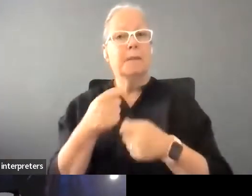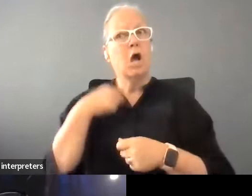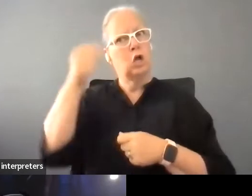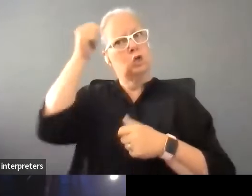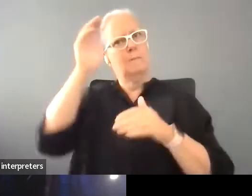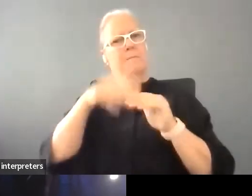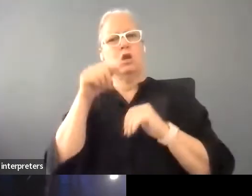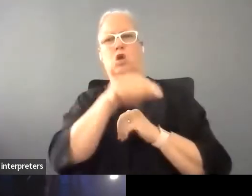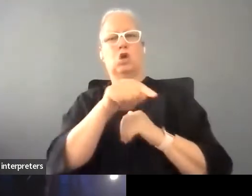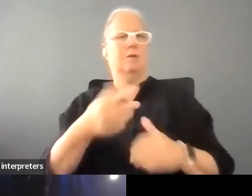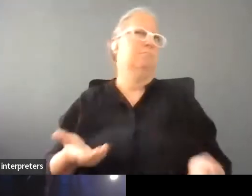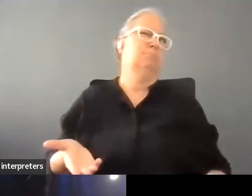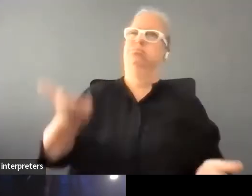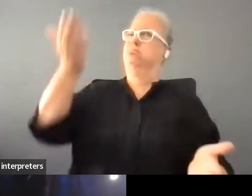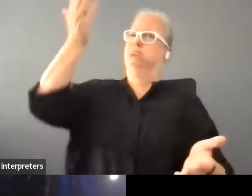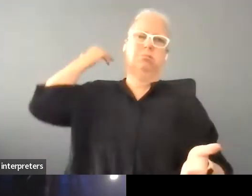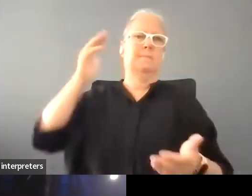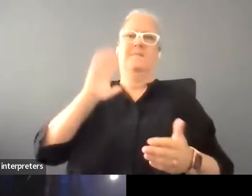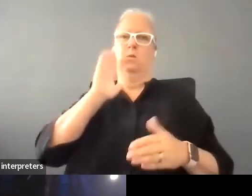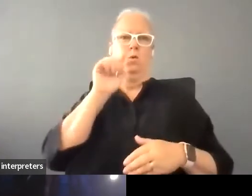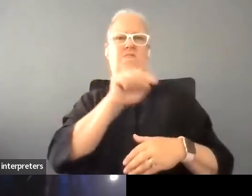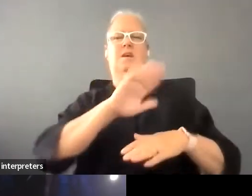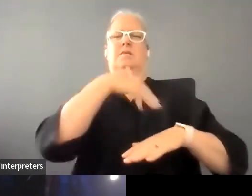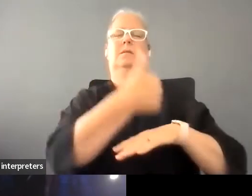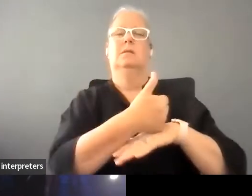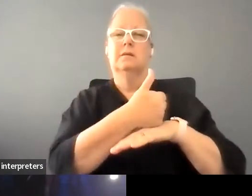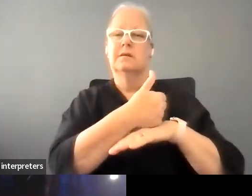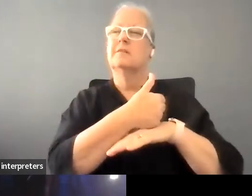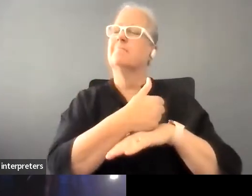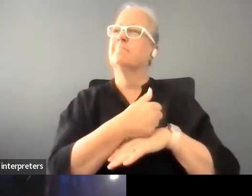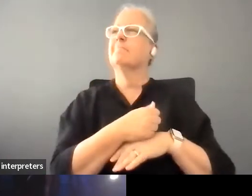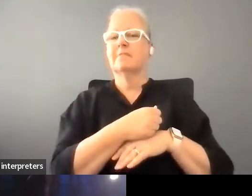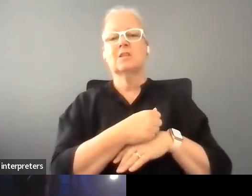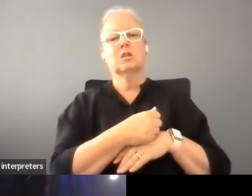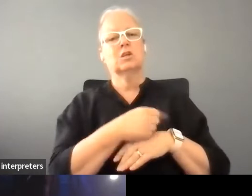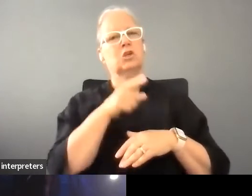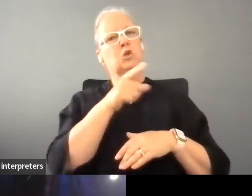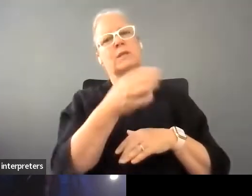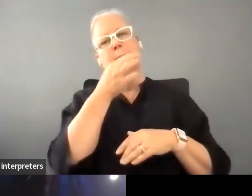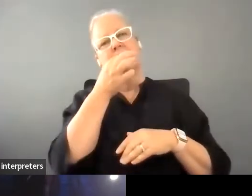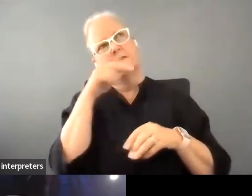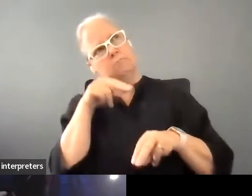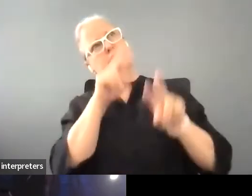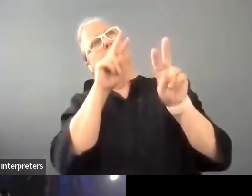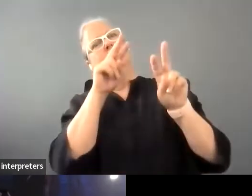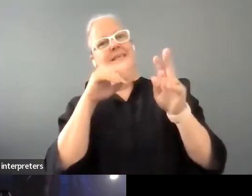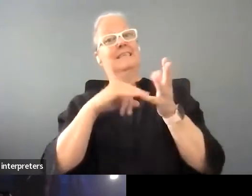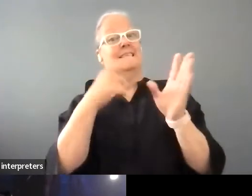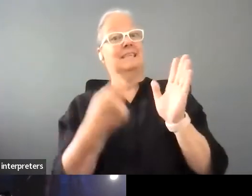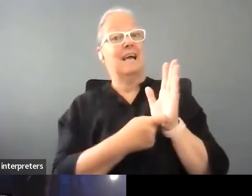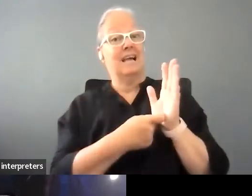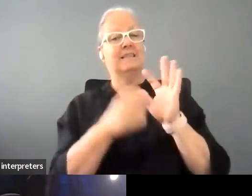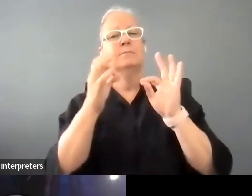before that because she was a bit of a kind of star to me and on the in the political arena so